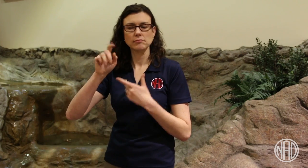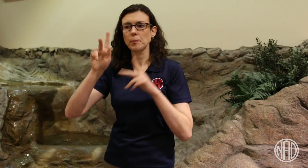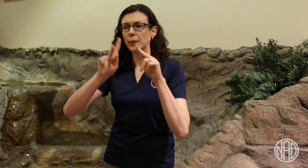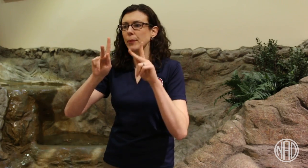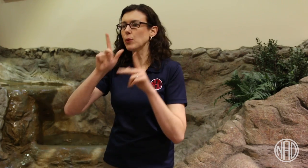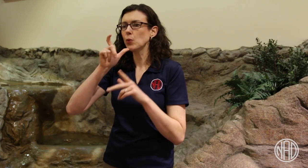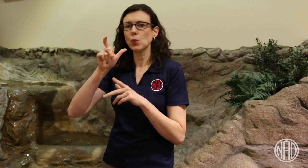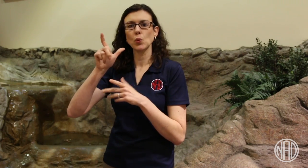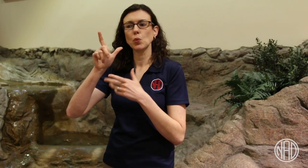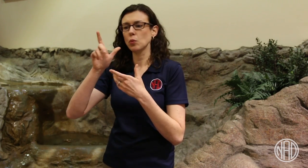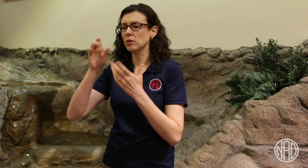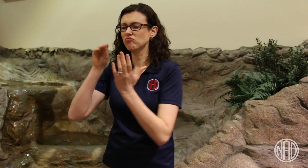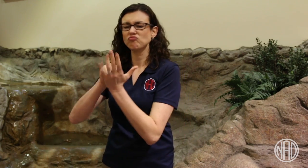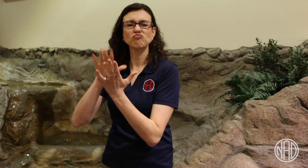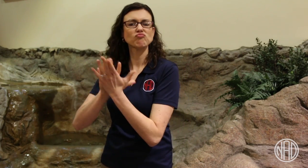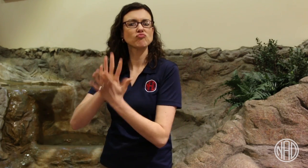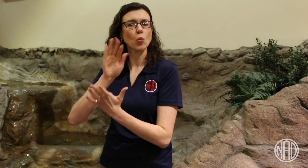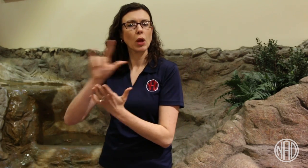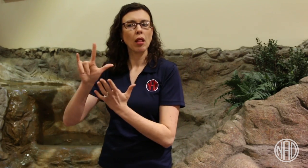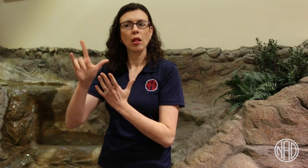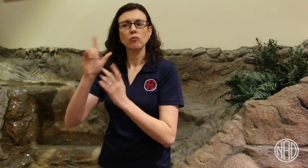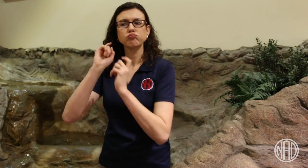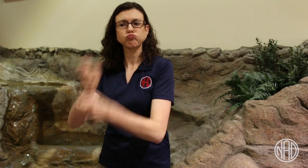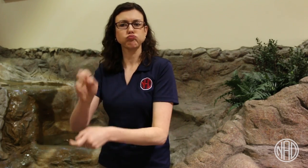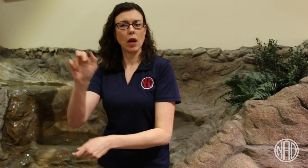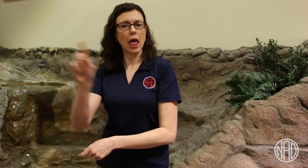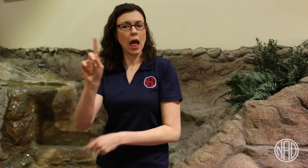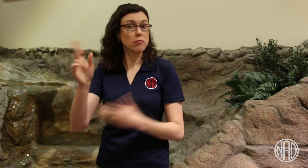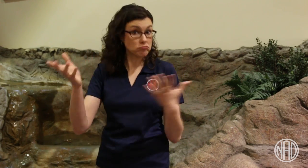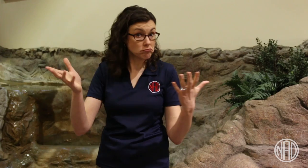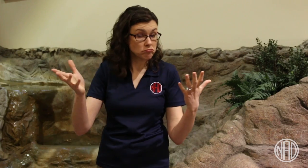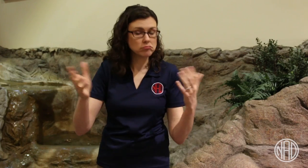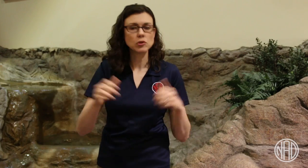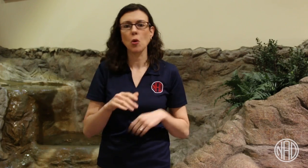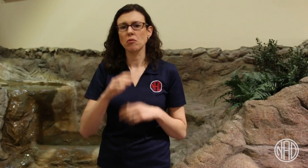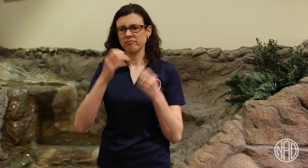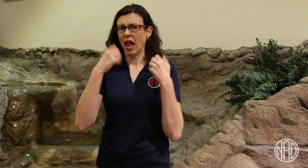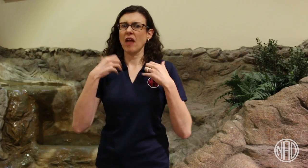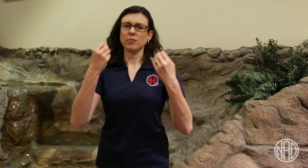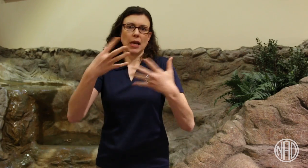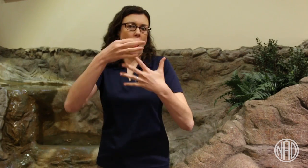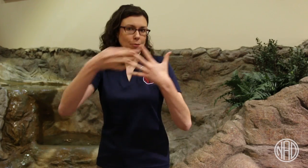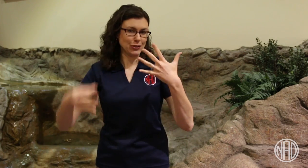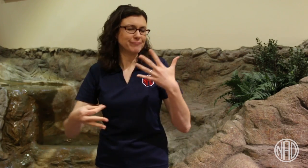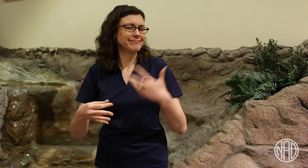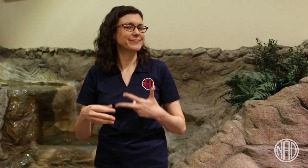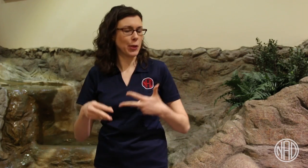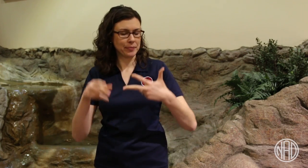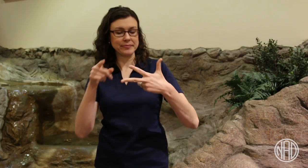Bequests are a way for people to give their assets to the NAD through their Wills. Of course, there are many options.